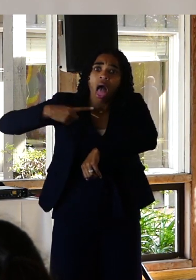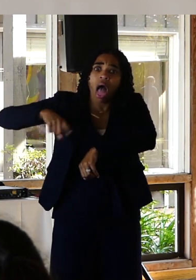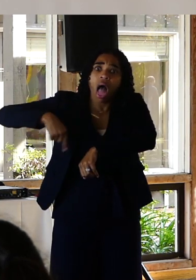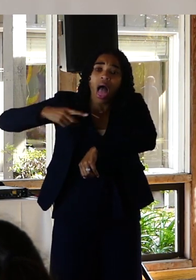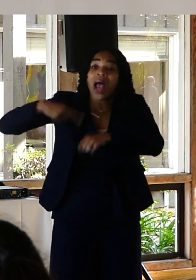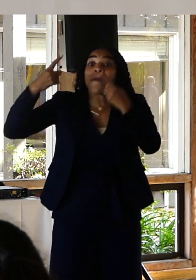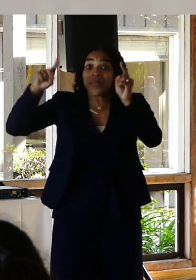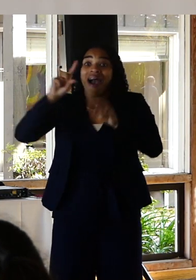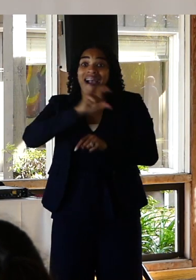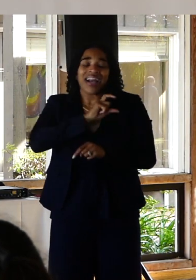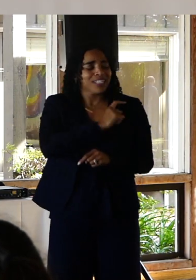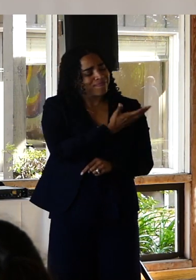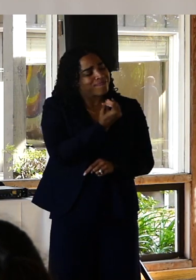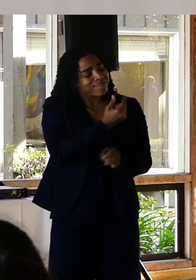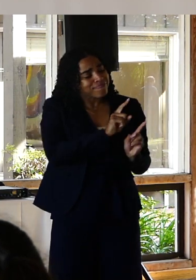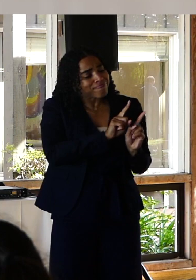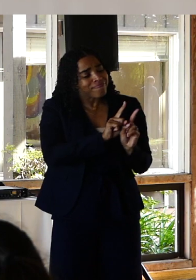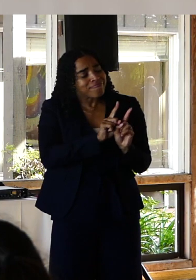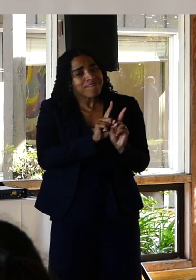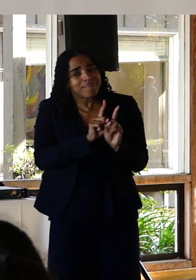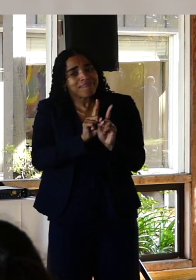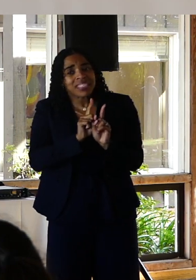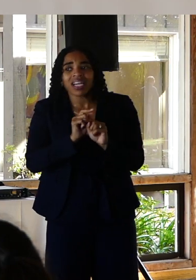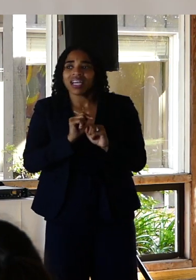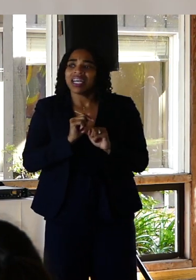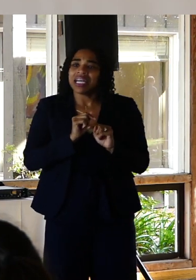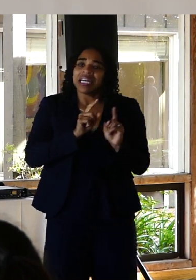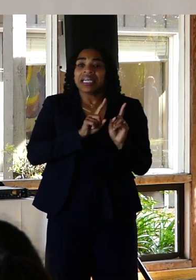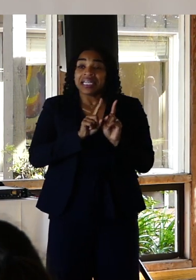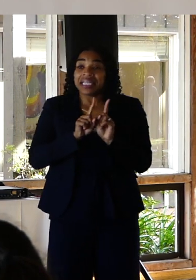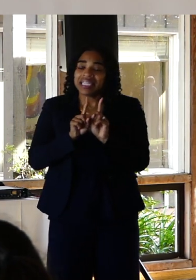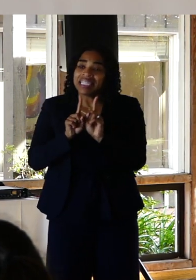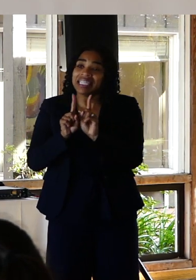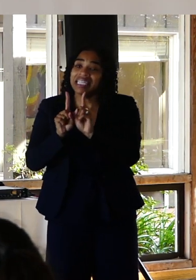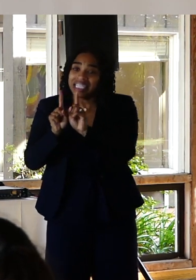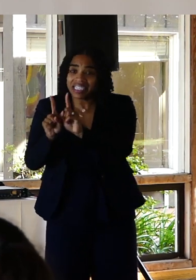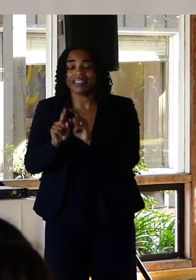And after admittedly a rather fraught few hours with the California Highway Patrol.